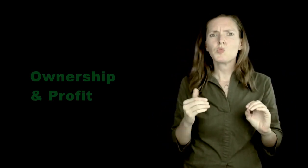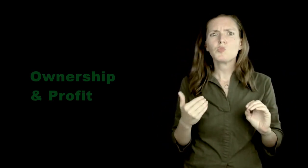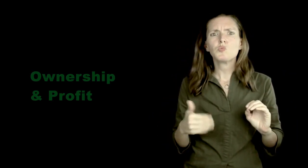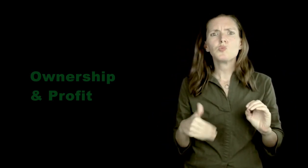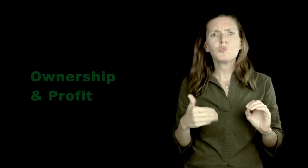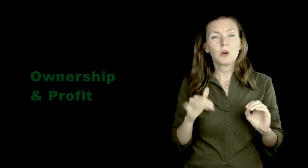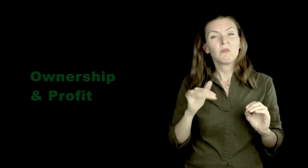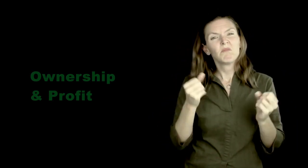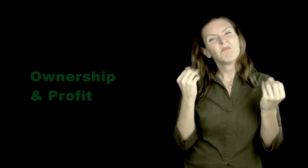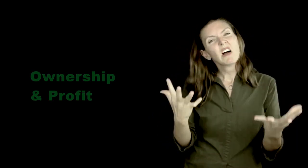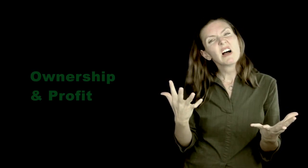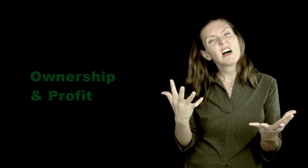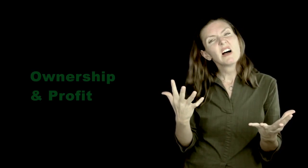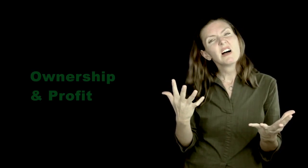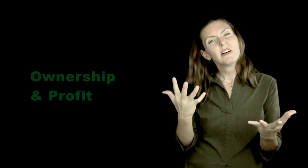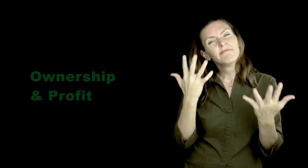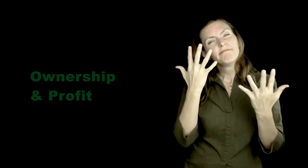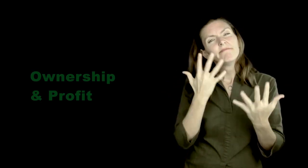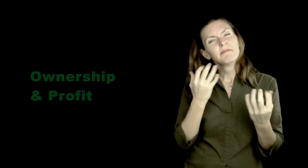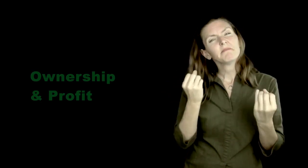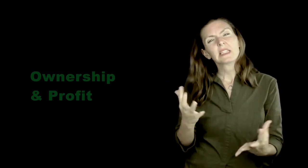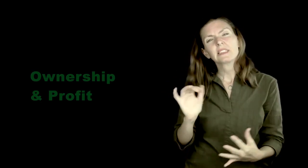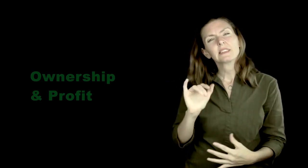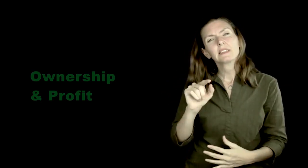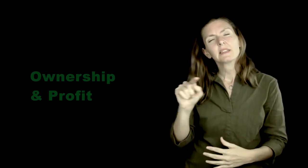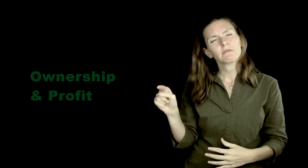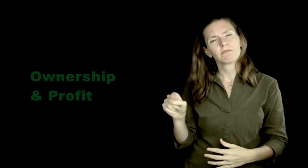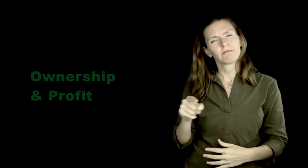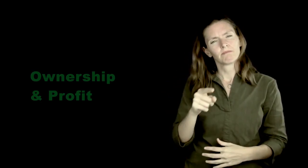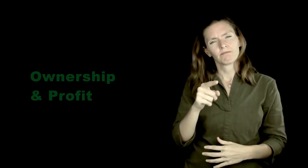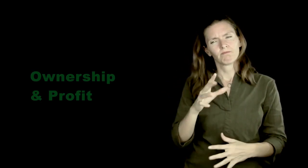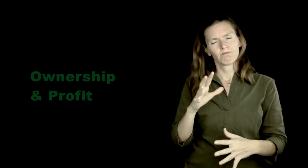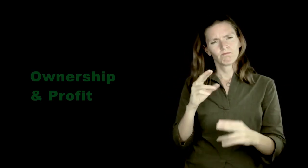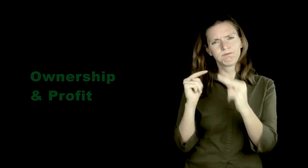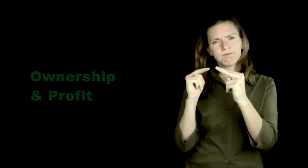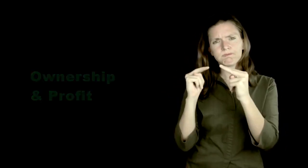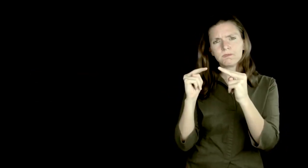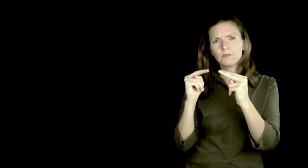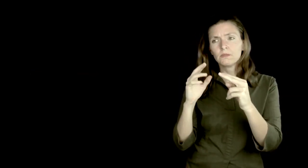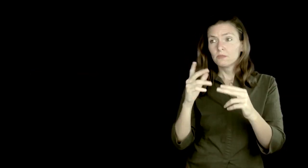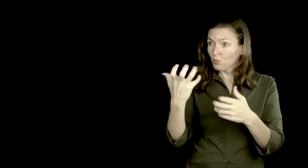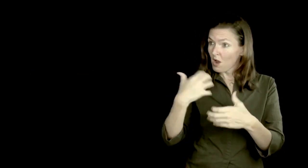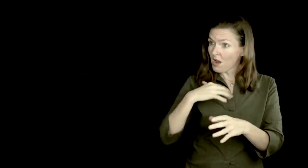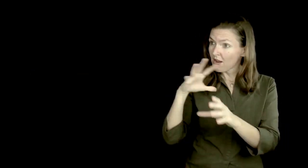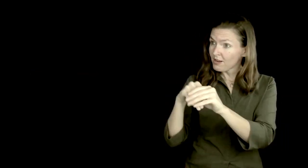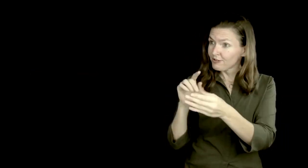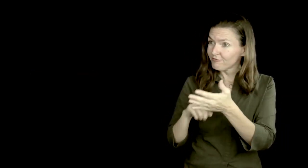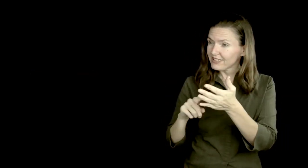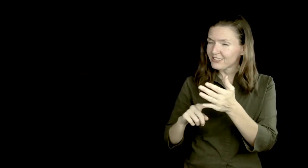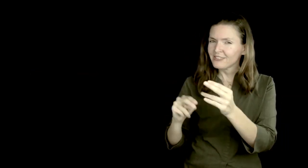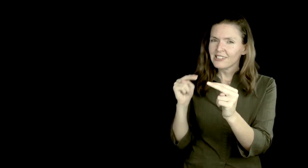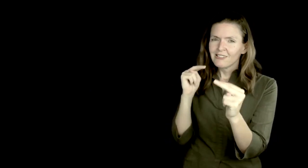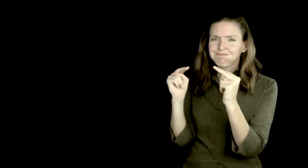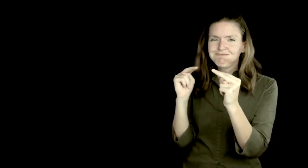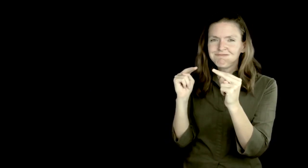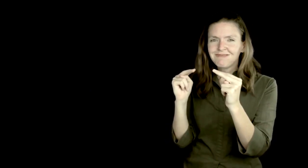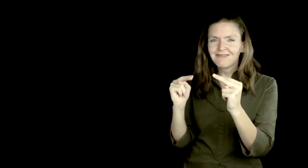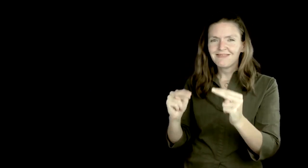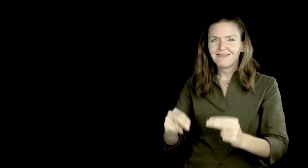This scenario is, unfortunately, not uncommon. Be sure to negotiate your terms with them from the start.